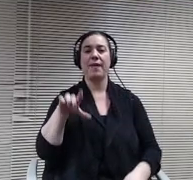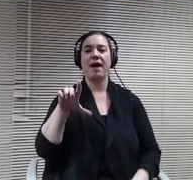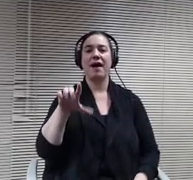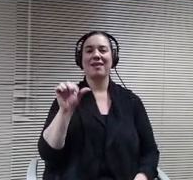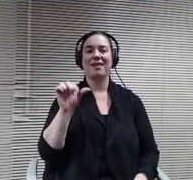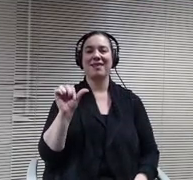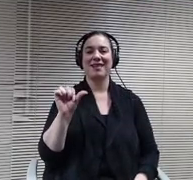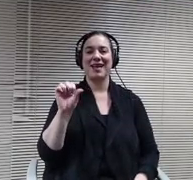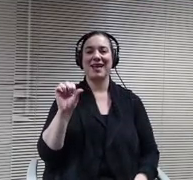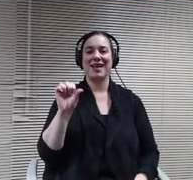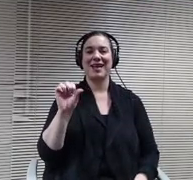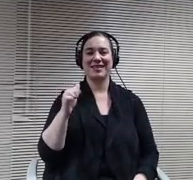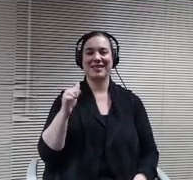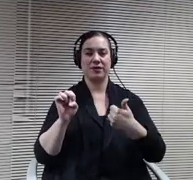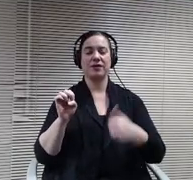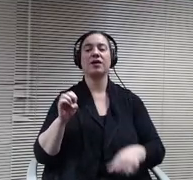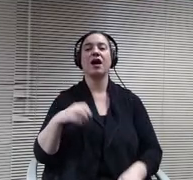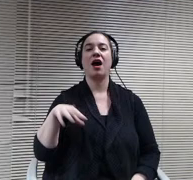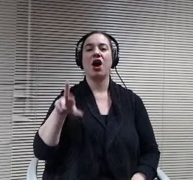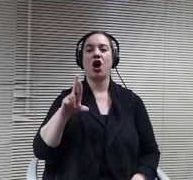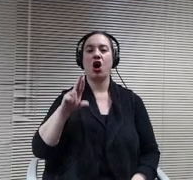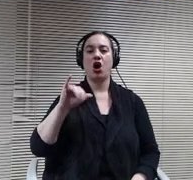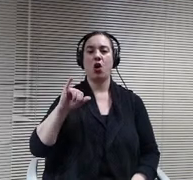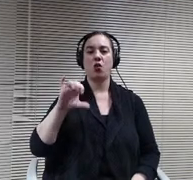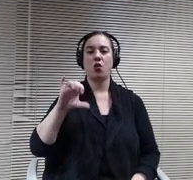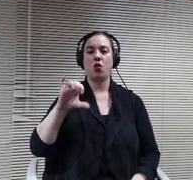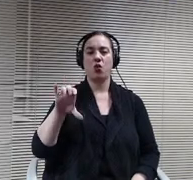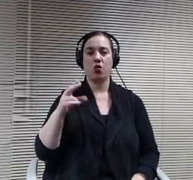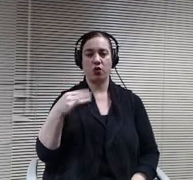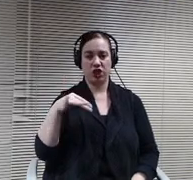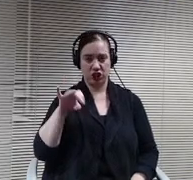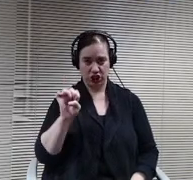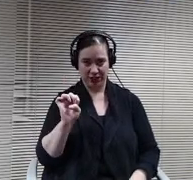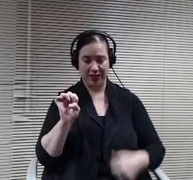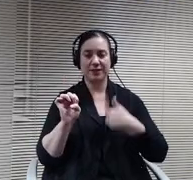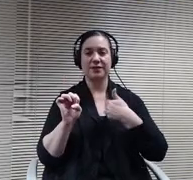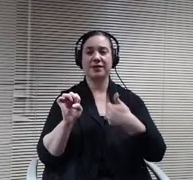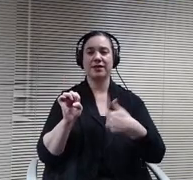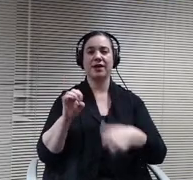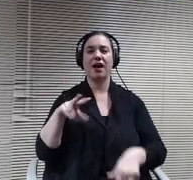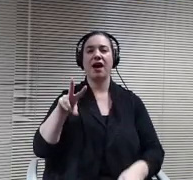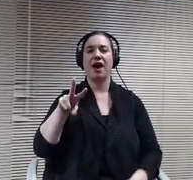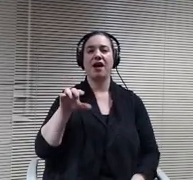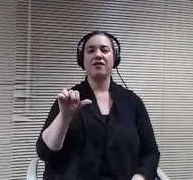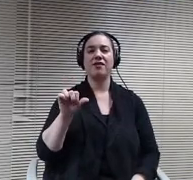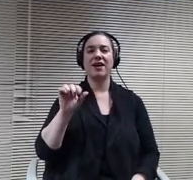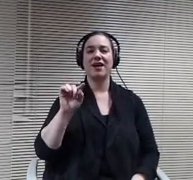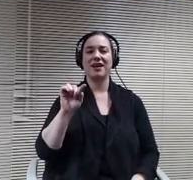member Richie. Hi board member Vitaly I, board Member Wagner.